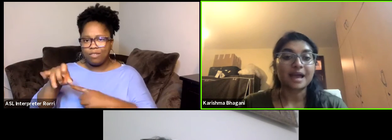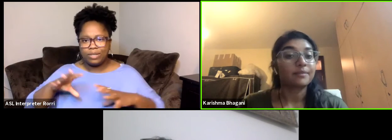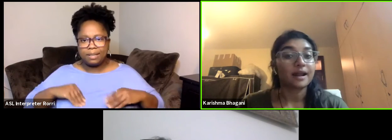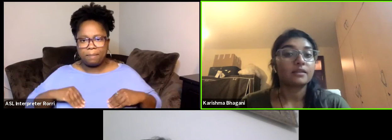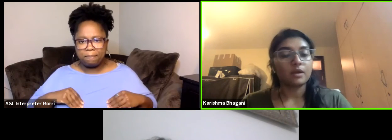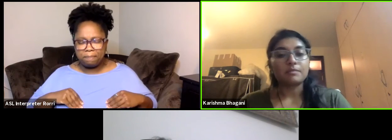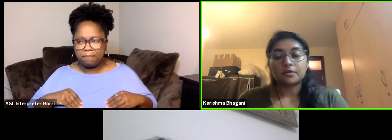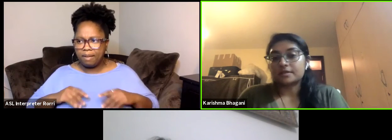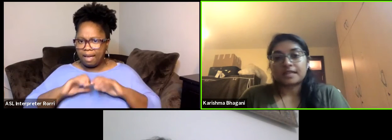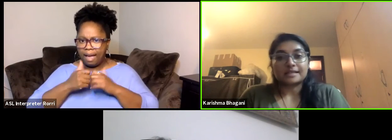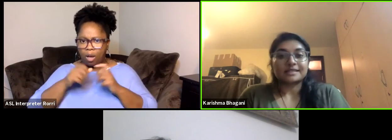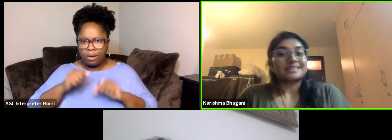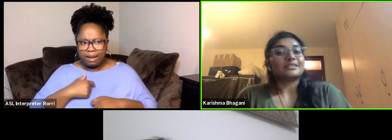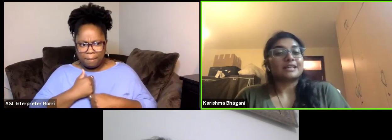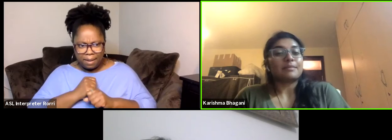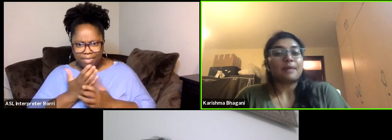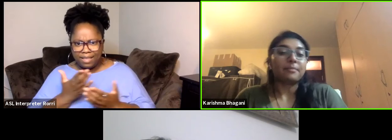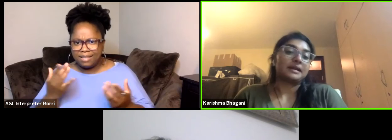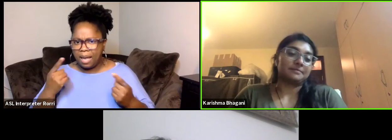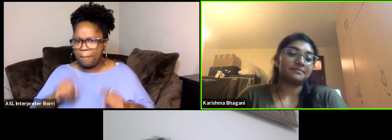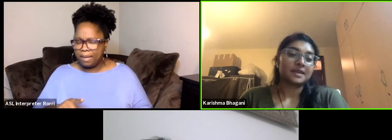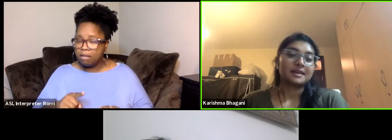happen either way because things can still keep happening.